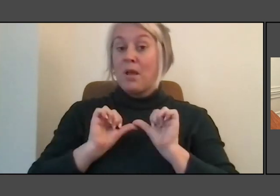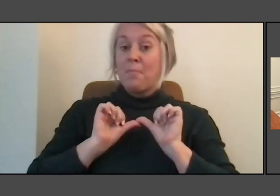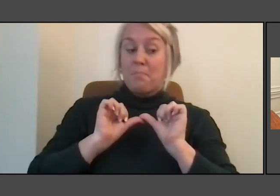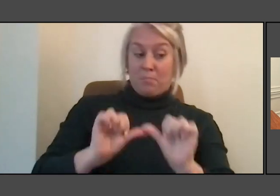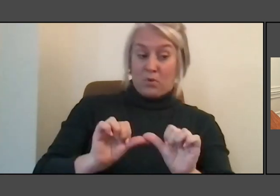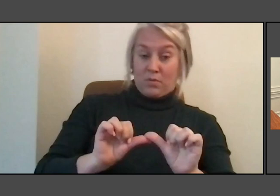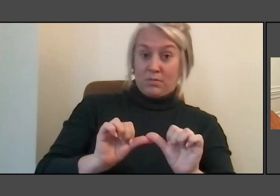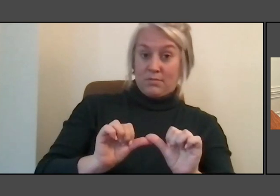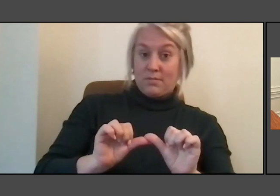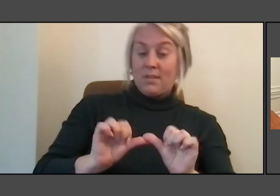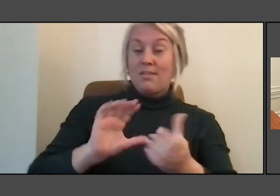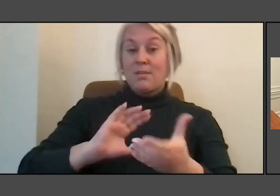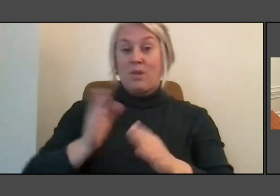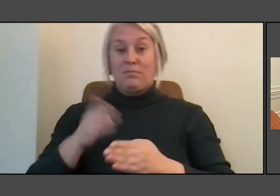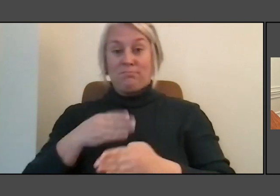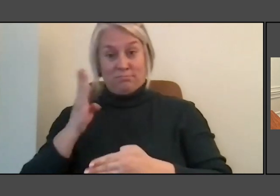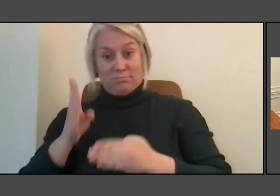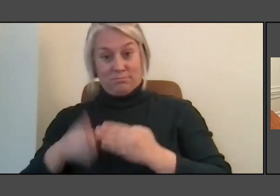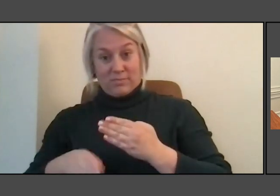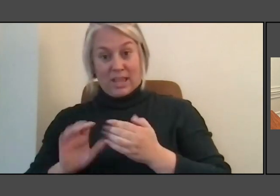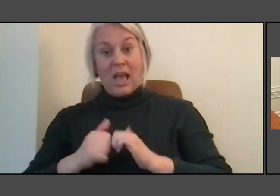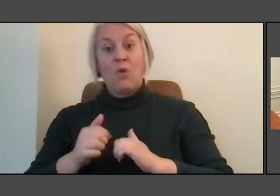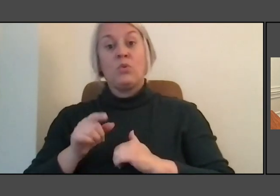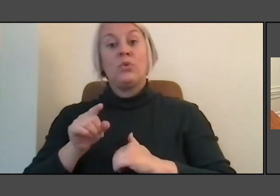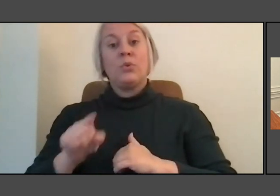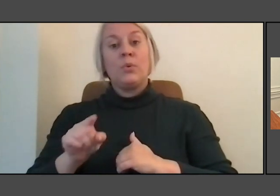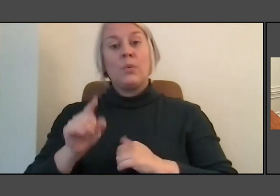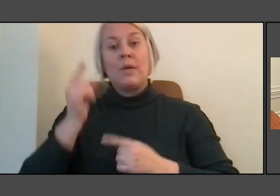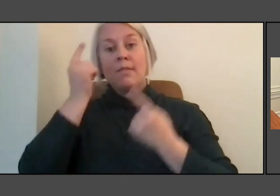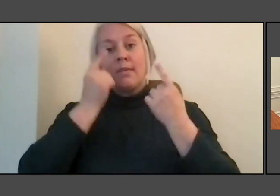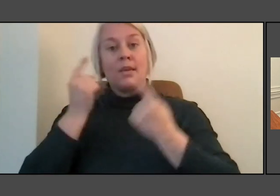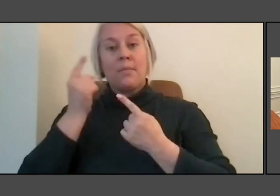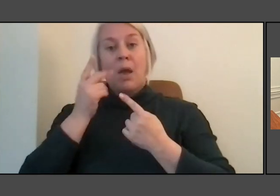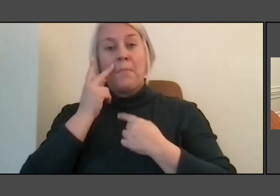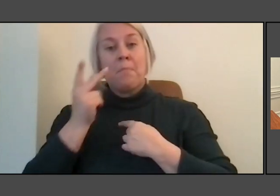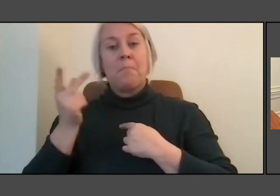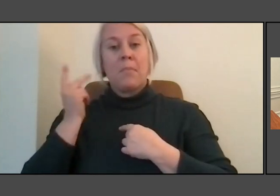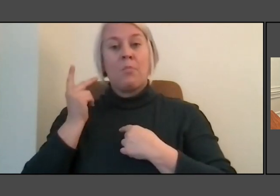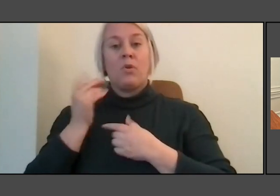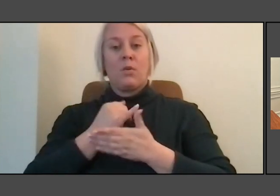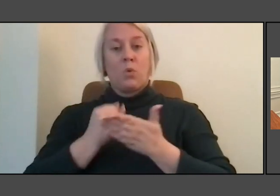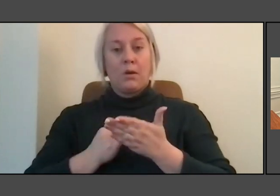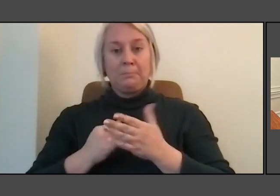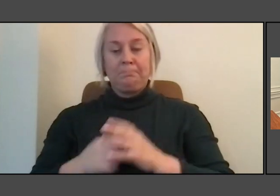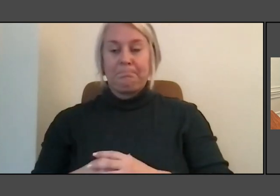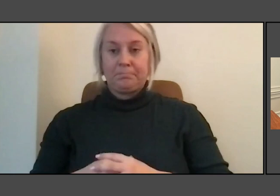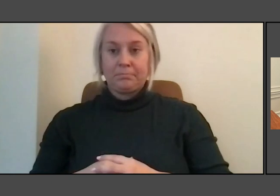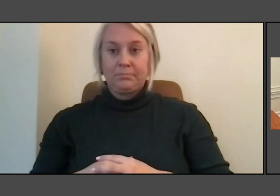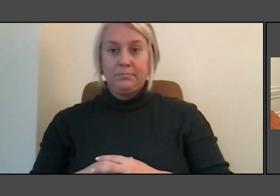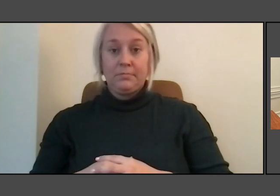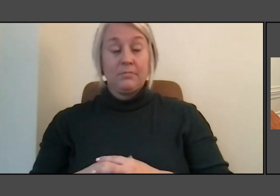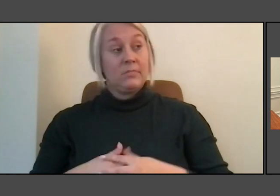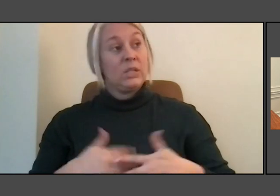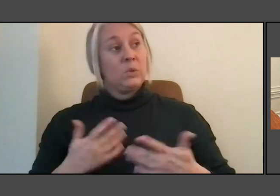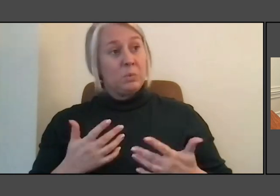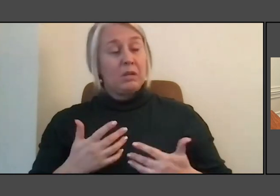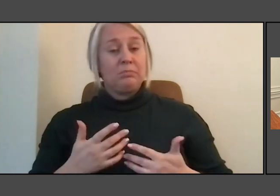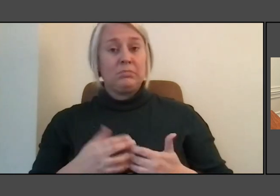in how you think about memory works and your work. Well, I mean, I think for me and I think,